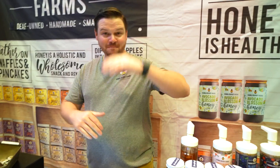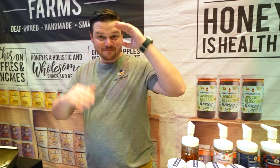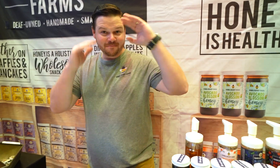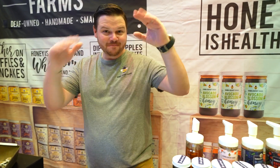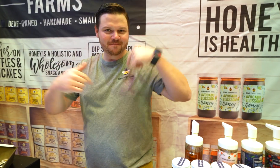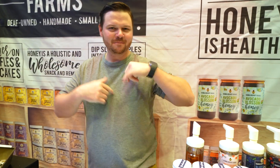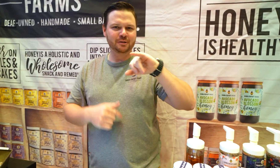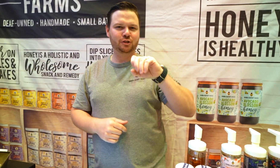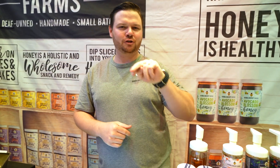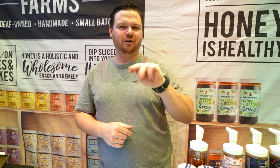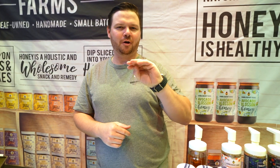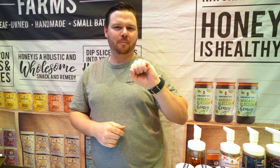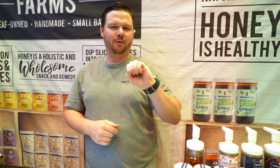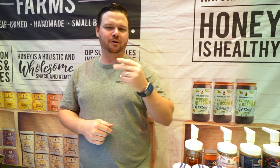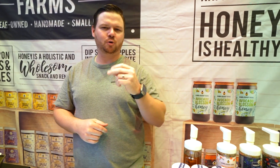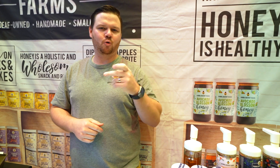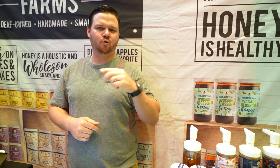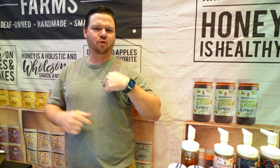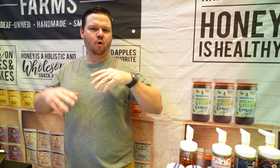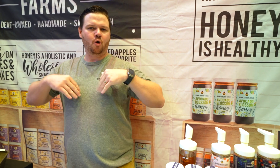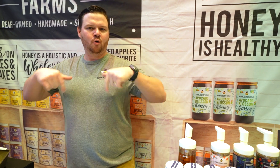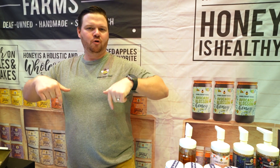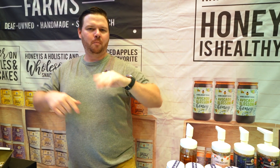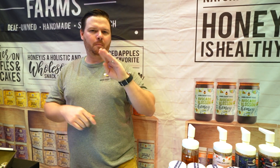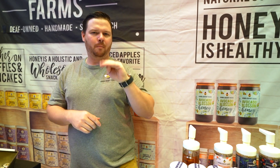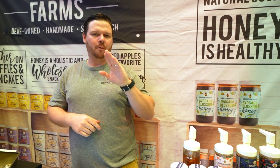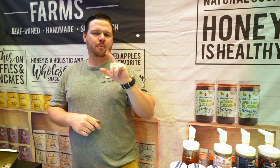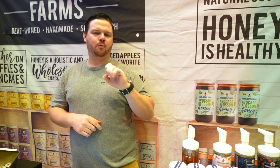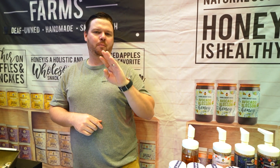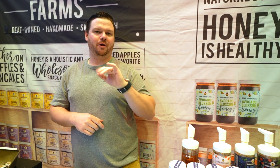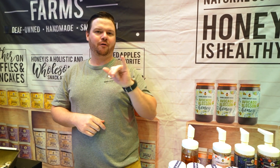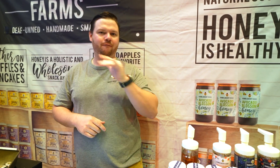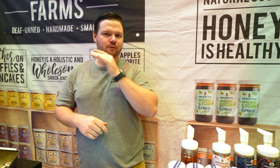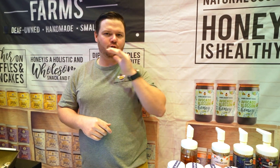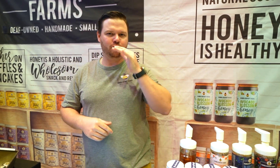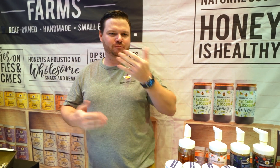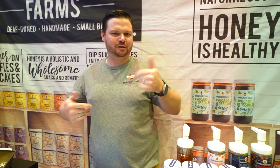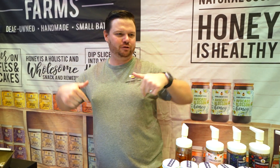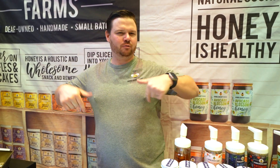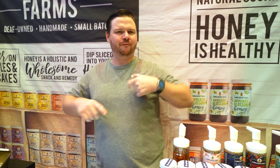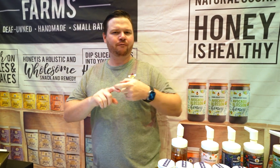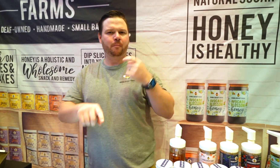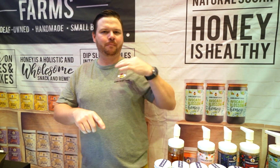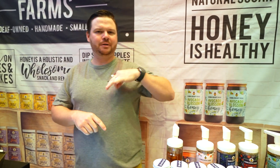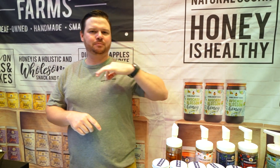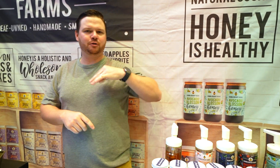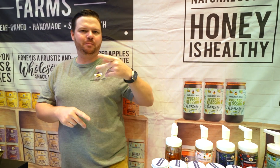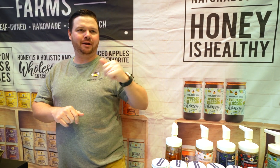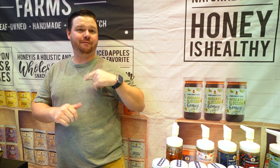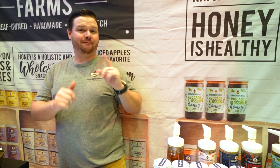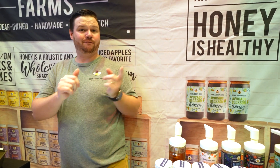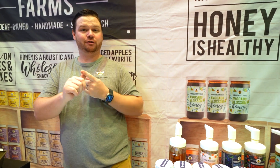Hey, I'm Jon Mosholder, owner of Bumbleberry Farms. We're from Pittsburgh, Pennsylvania